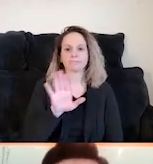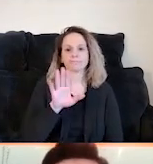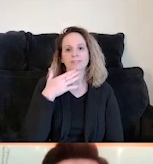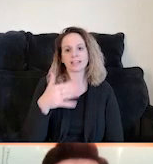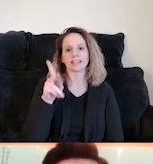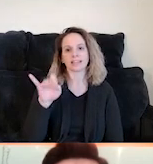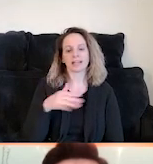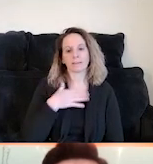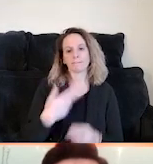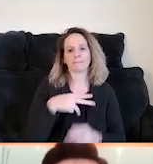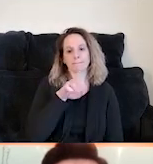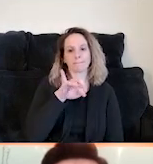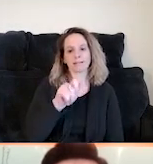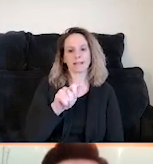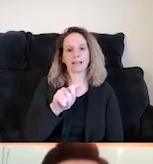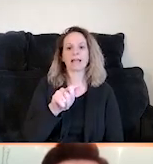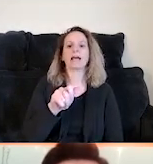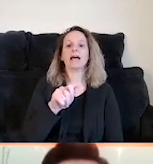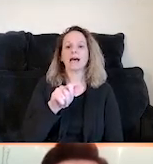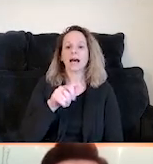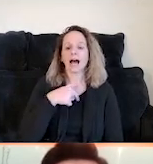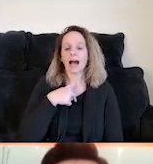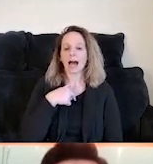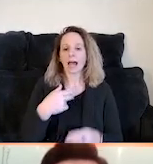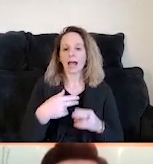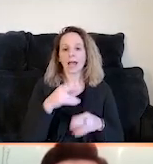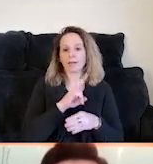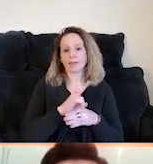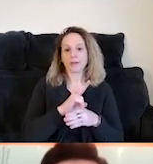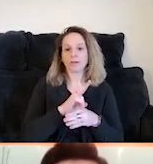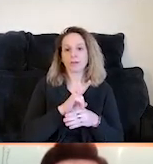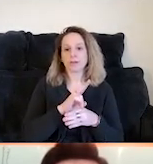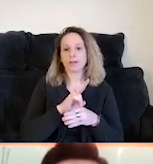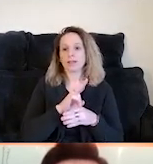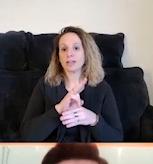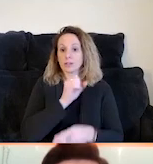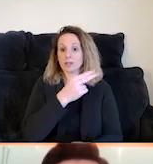Hi. My name is Leila Bihkak Gutierrez. I use the pronouns she/her